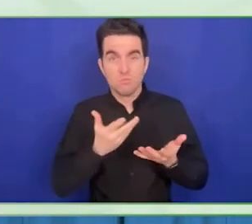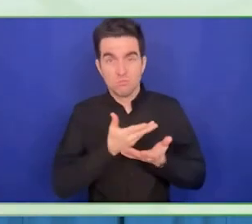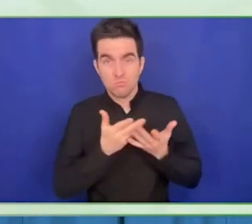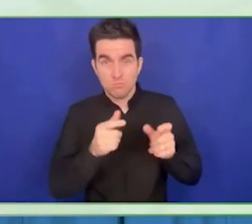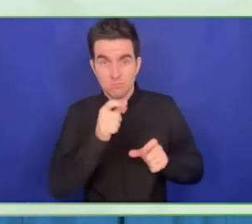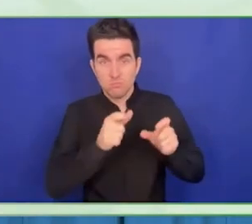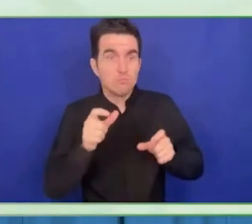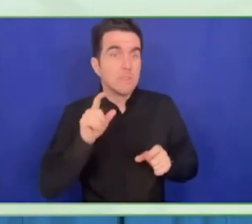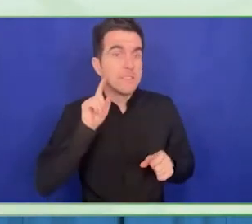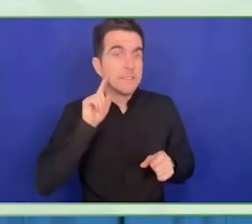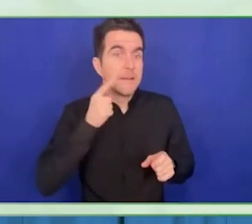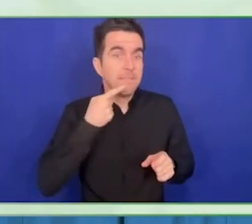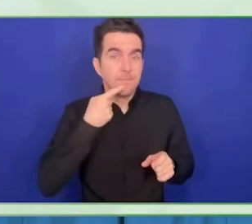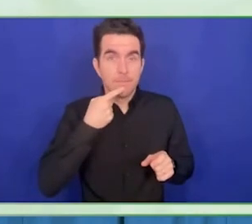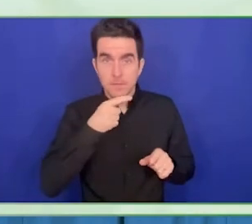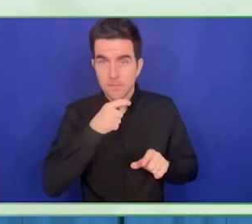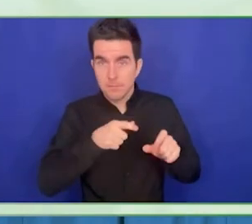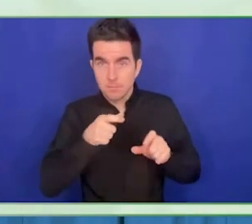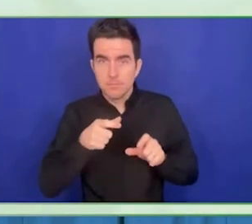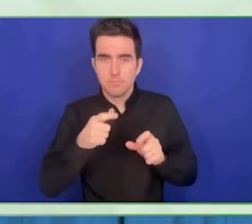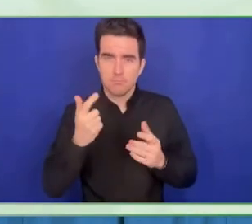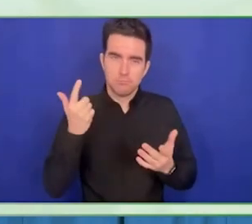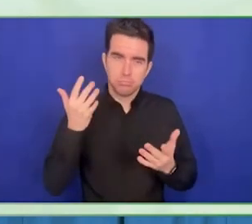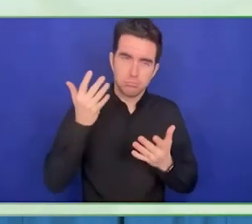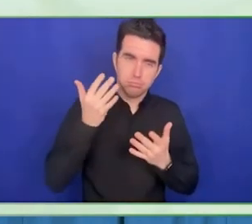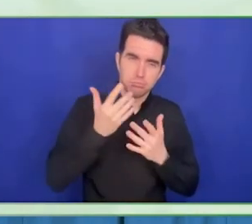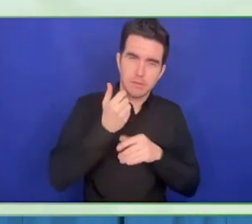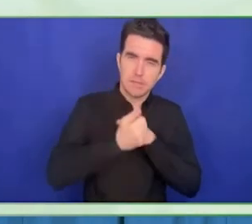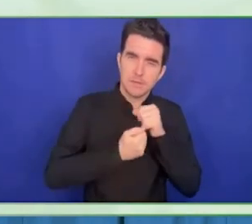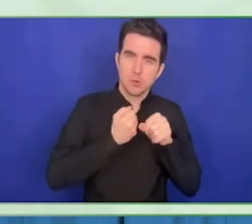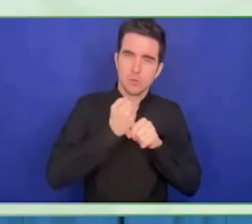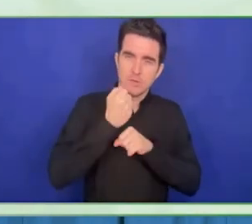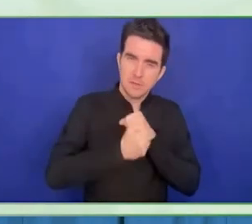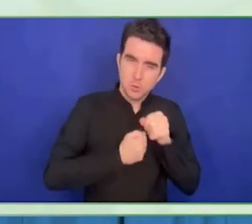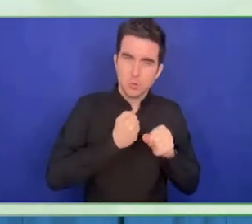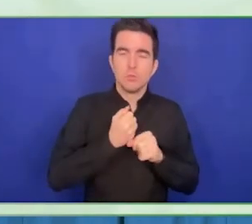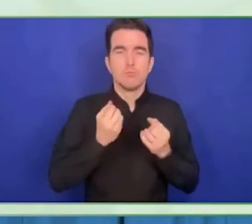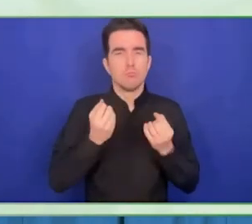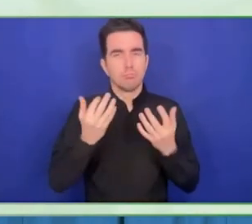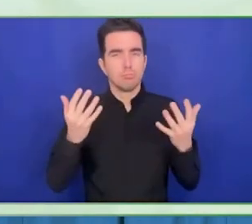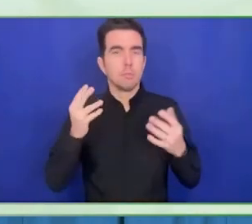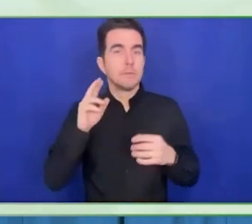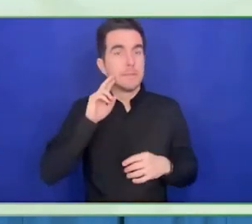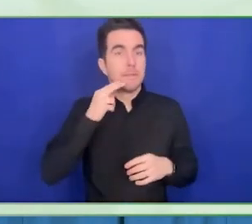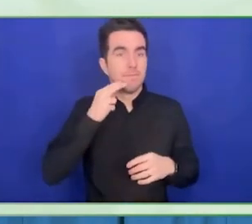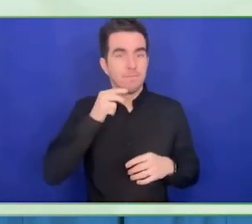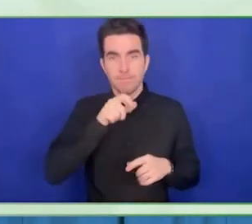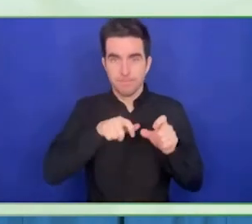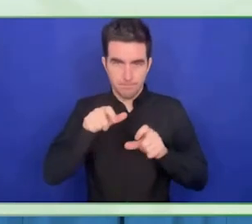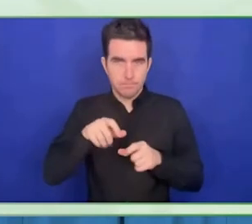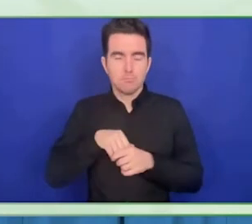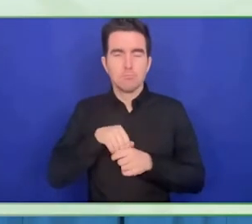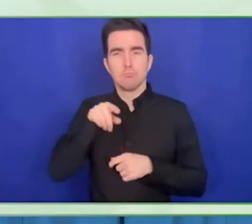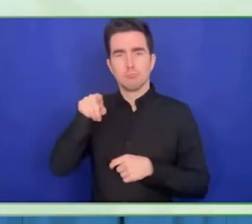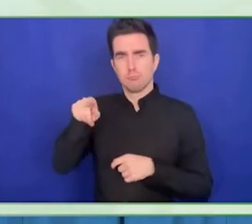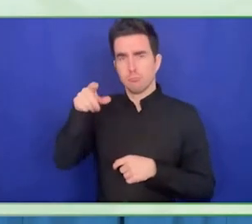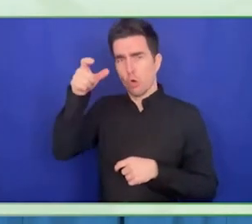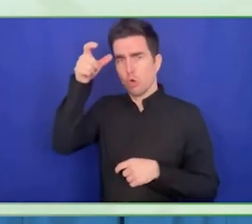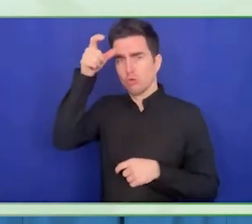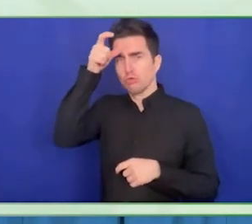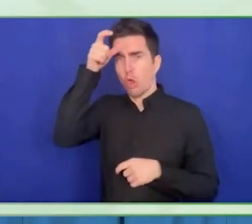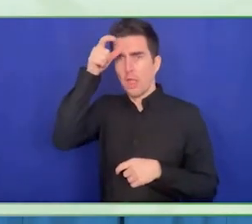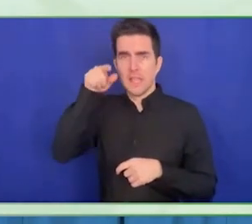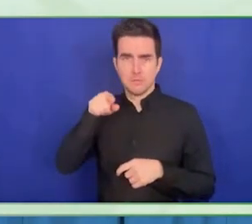In order to support this field, many videos, about 50, were taken